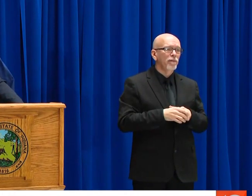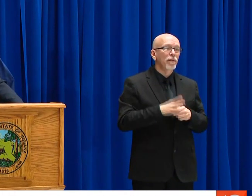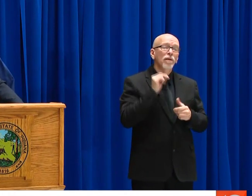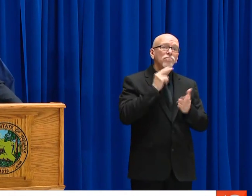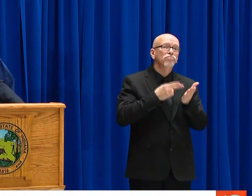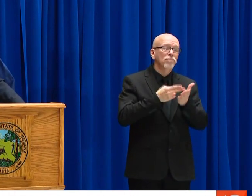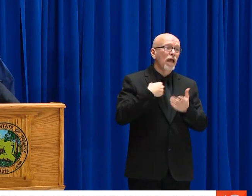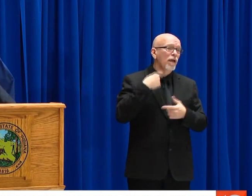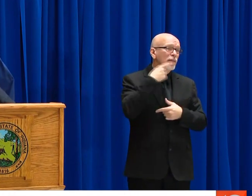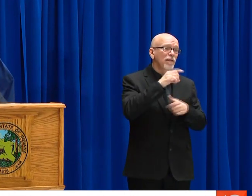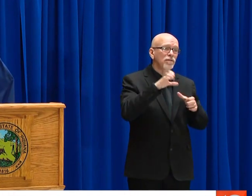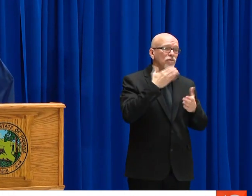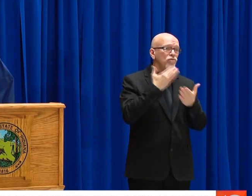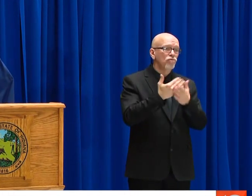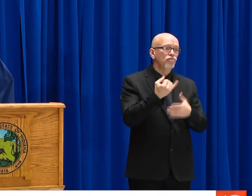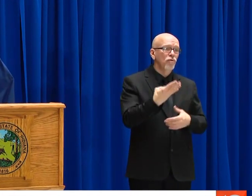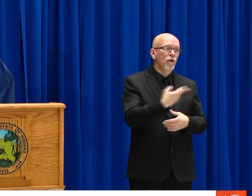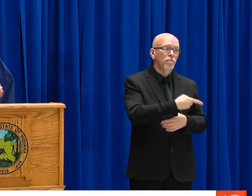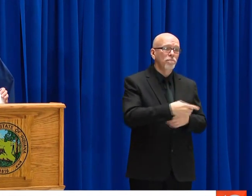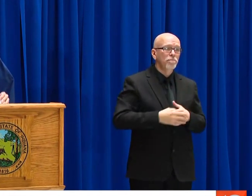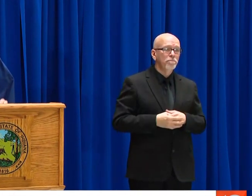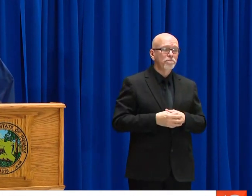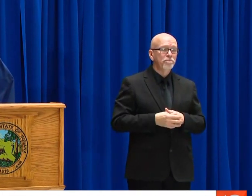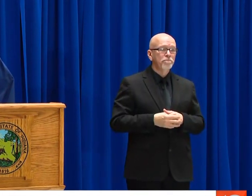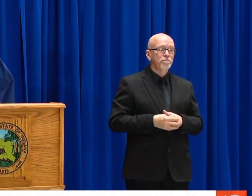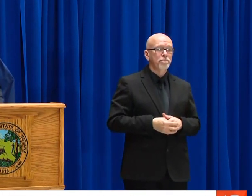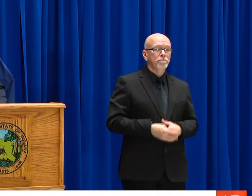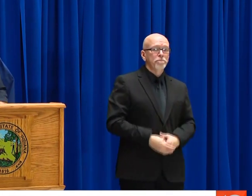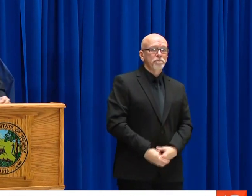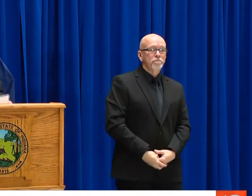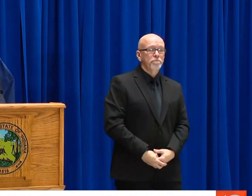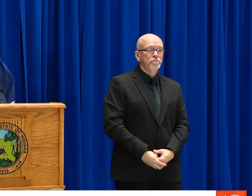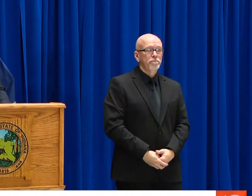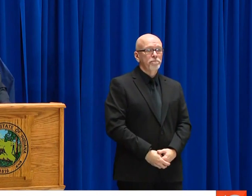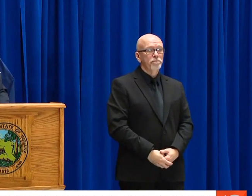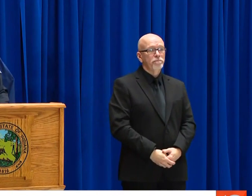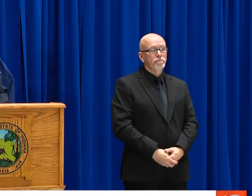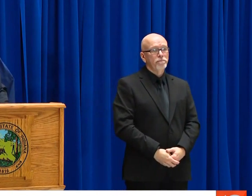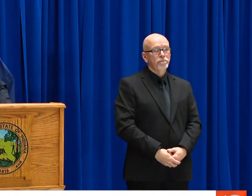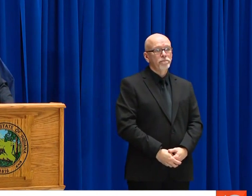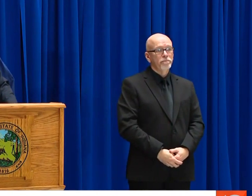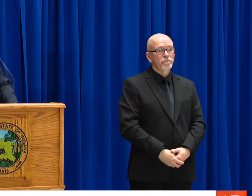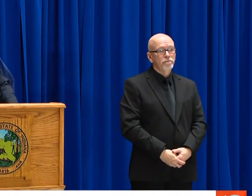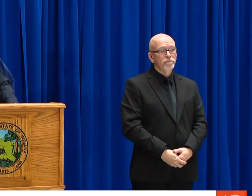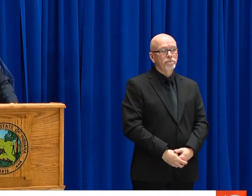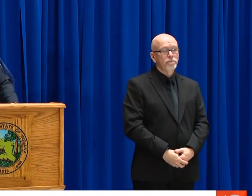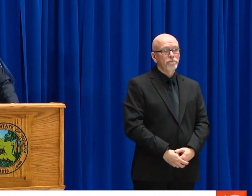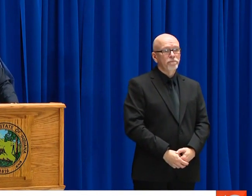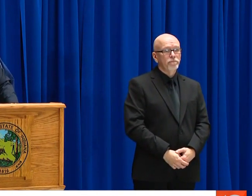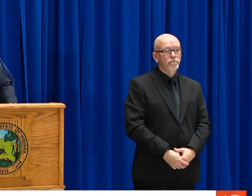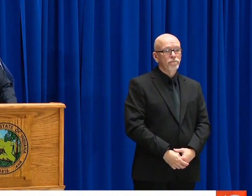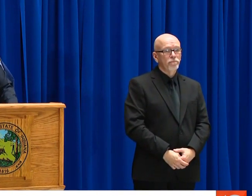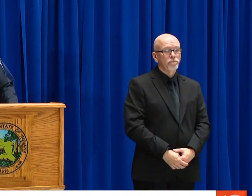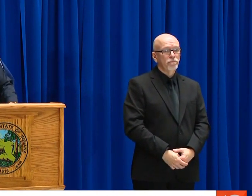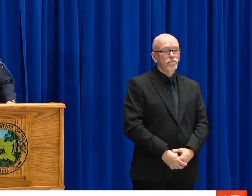THAT WE CAN DO THAT HE COULD DO, TO PROTECT THE CITIZENS OF OUR STATE.